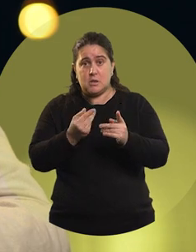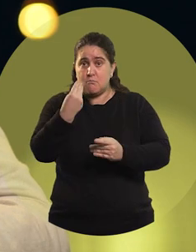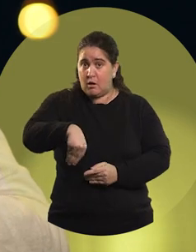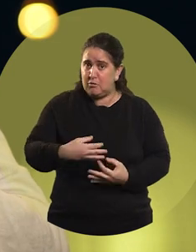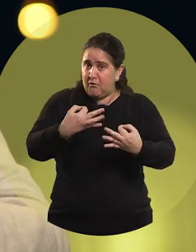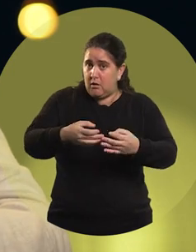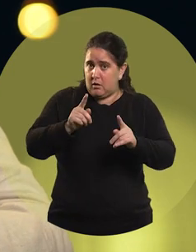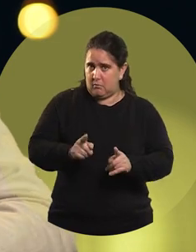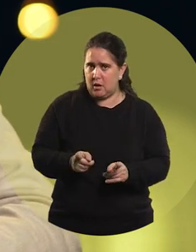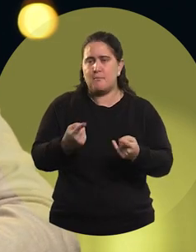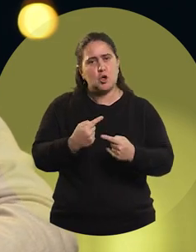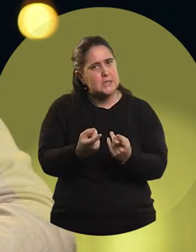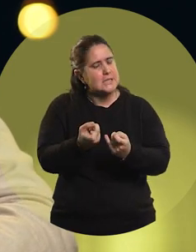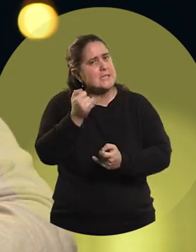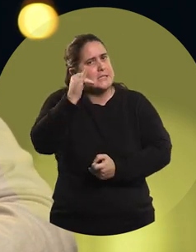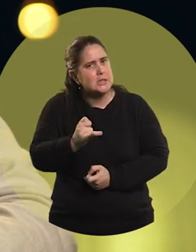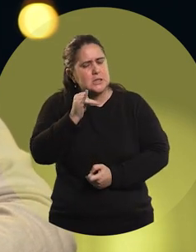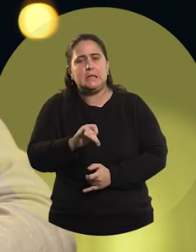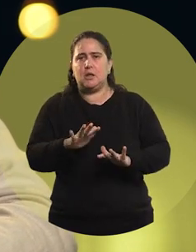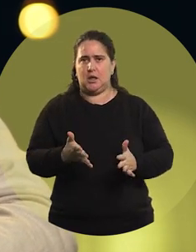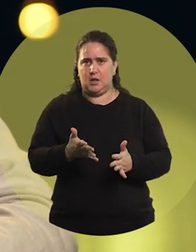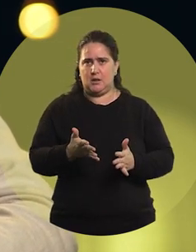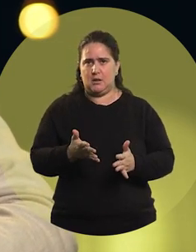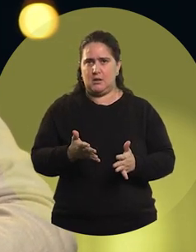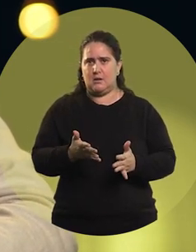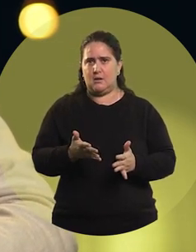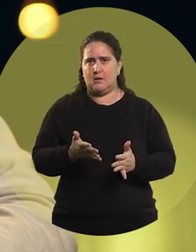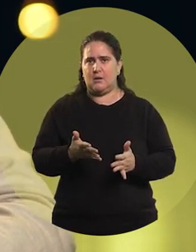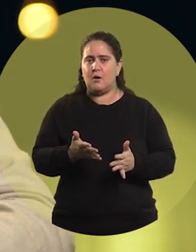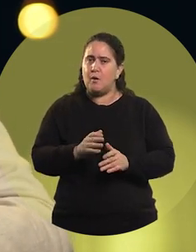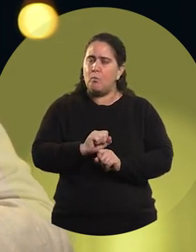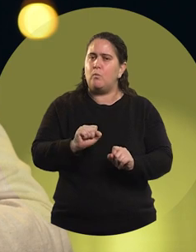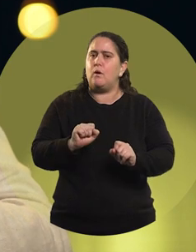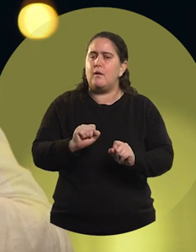and it's okay to lose, but what is needed is